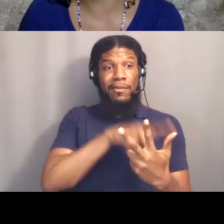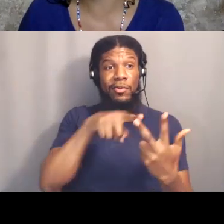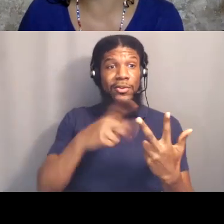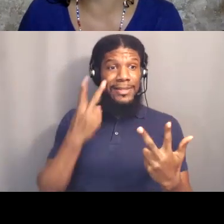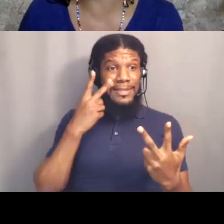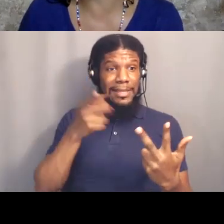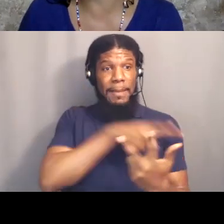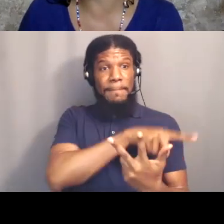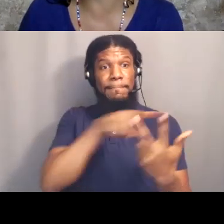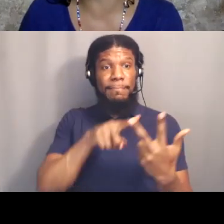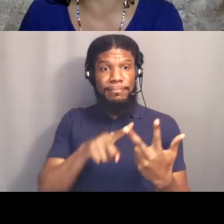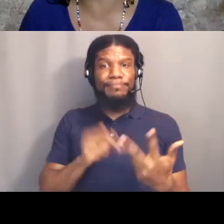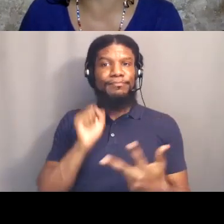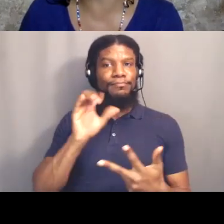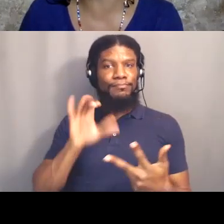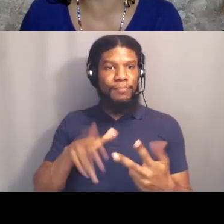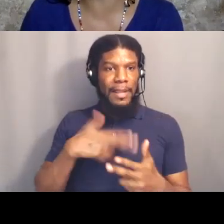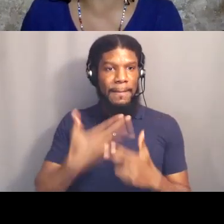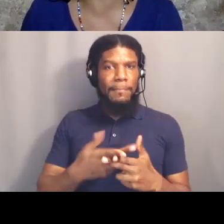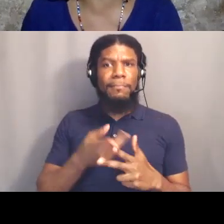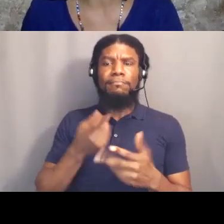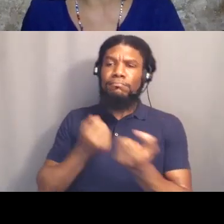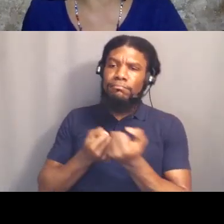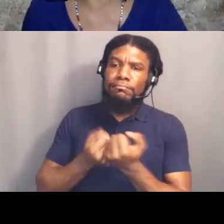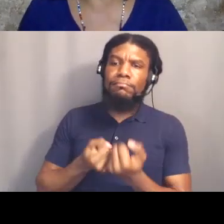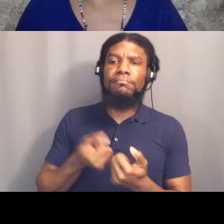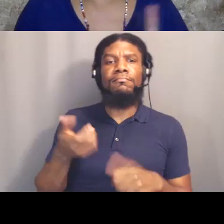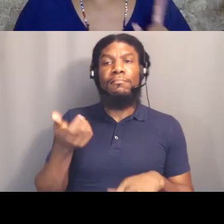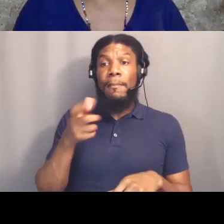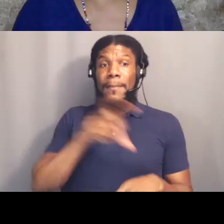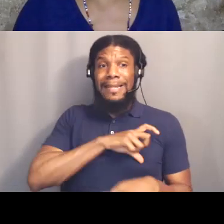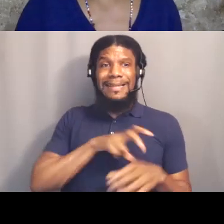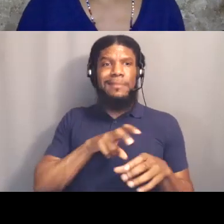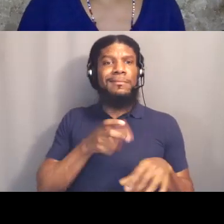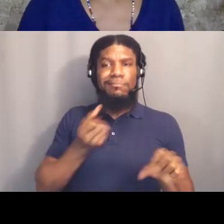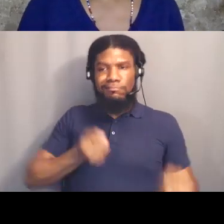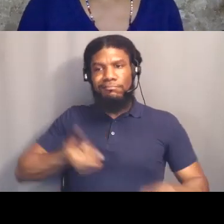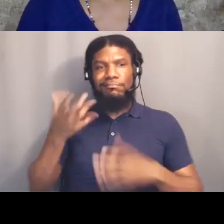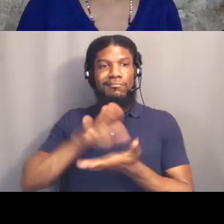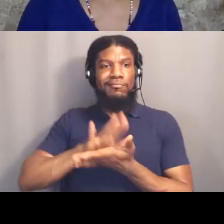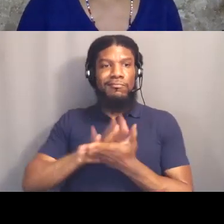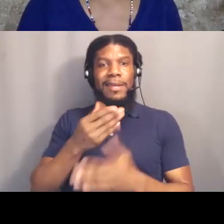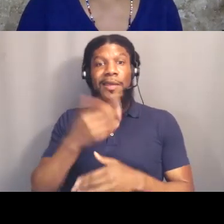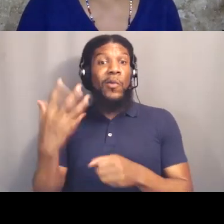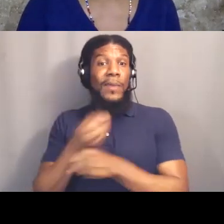who've been advocating to remove police from our schools and winning, this is gonna be one of your calls to action for the week.